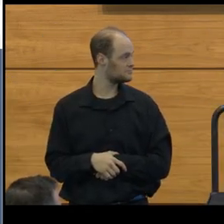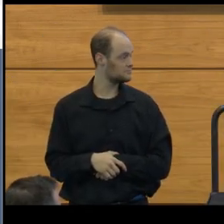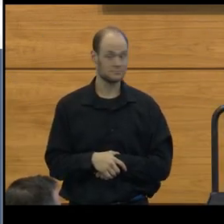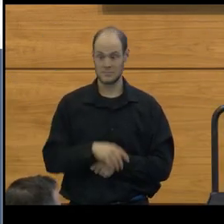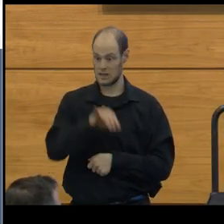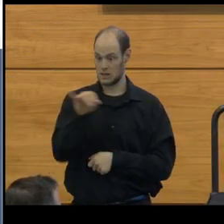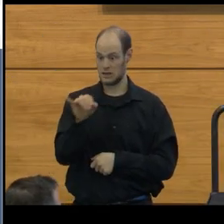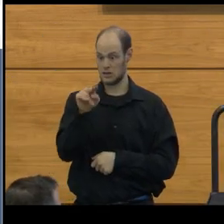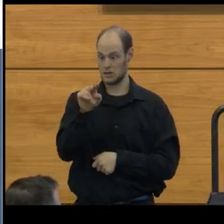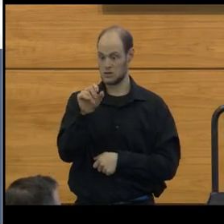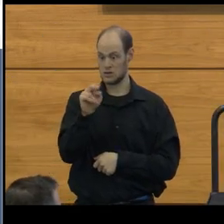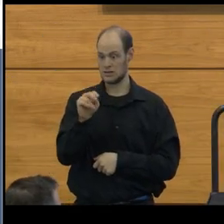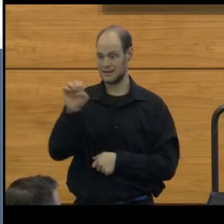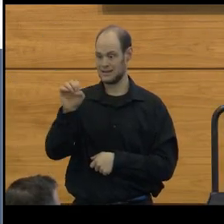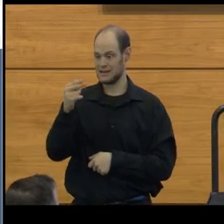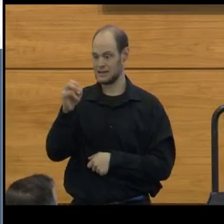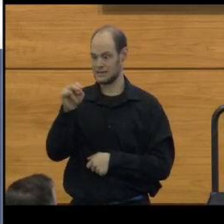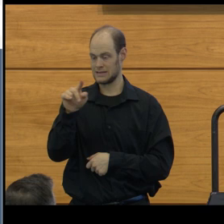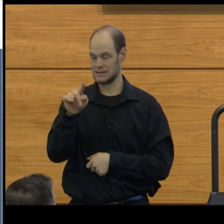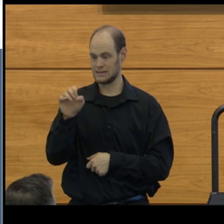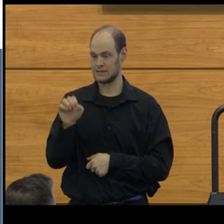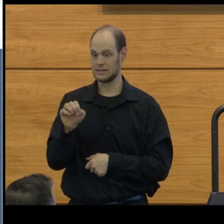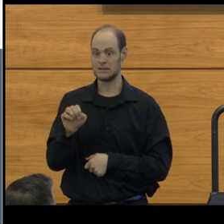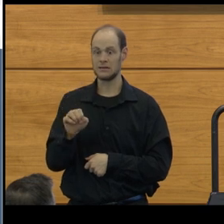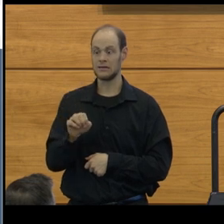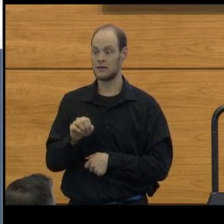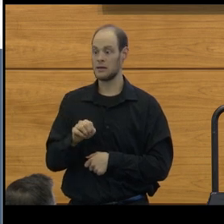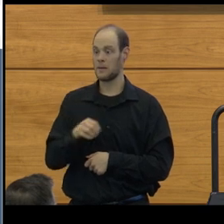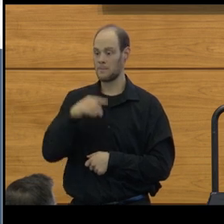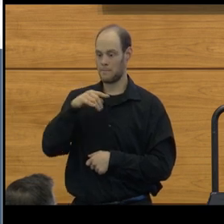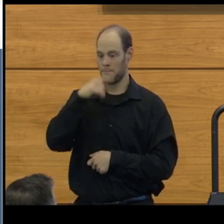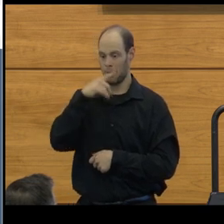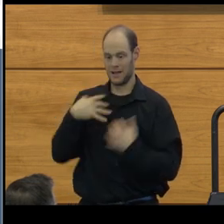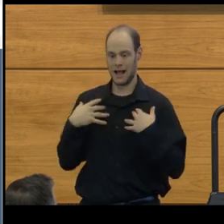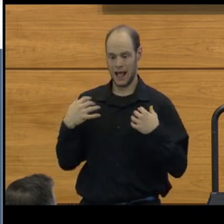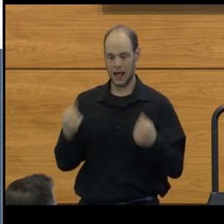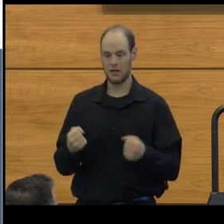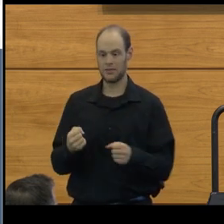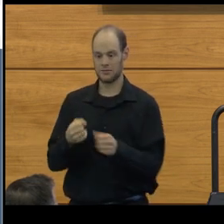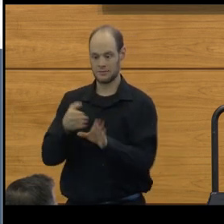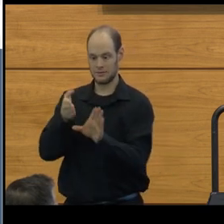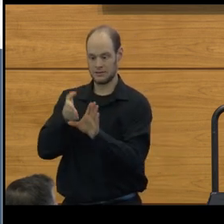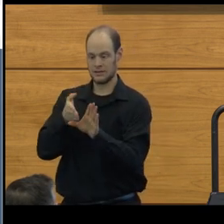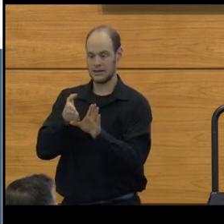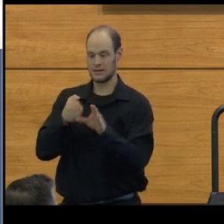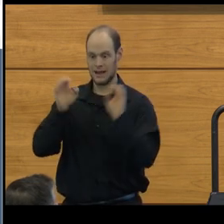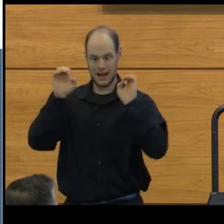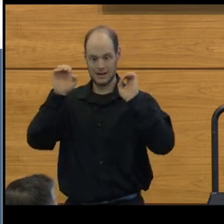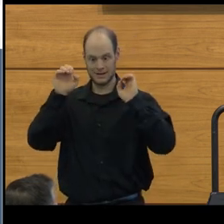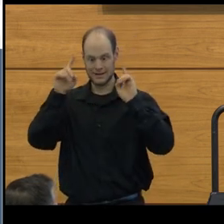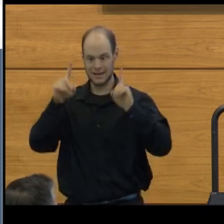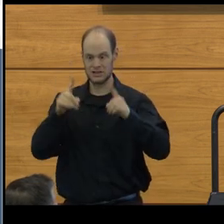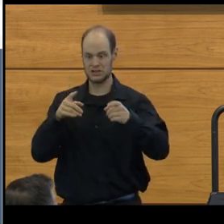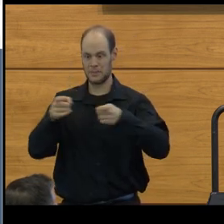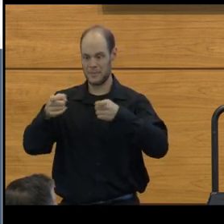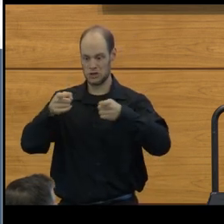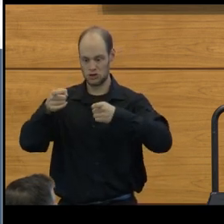Justin E. Heinze melds the practice of public health with psychology and education administration